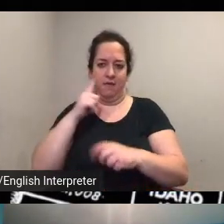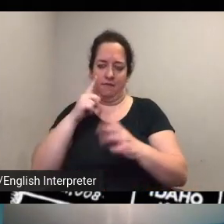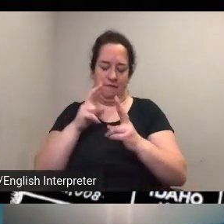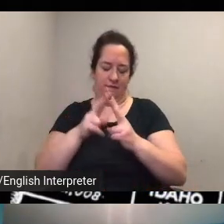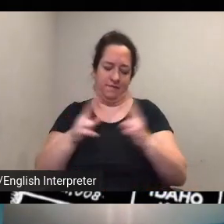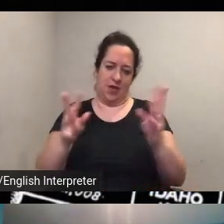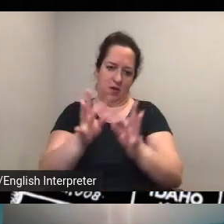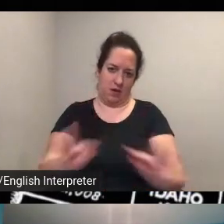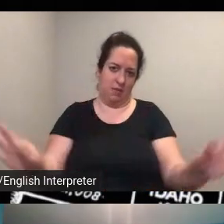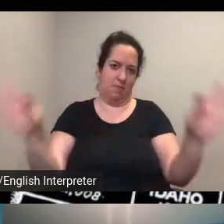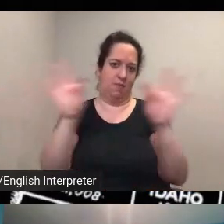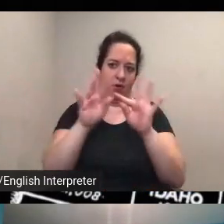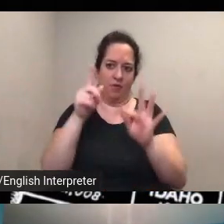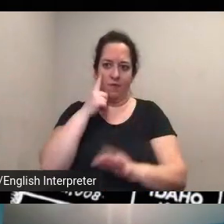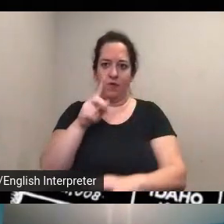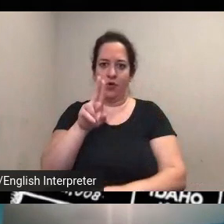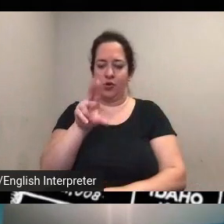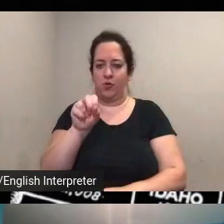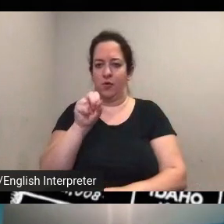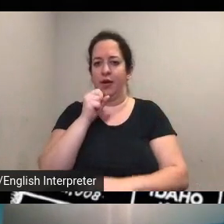the u.s suffrage movement and a lot of